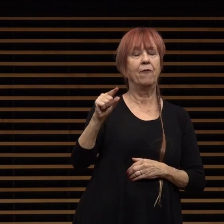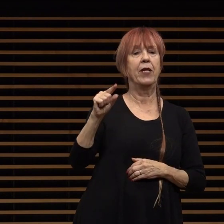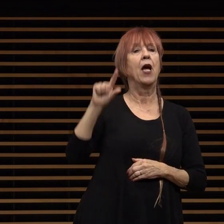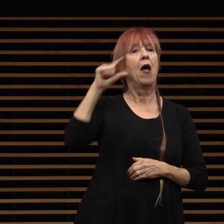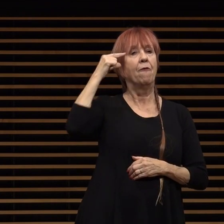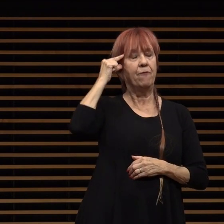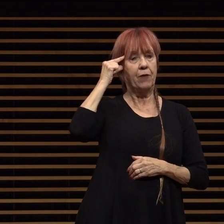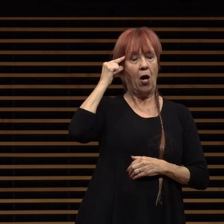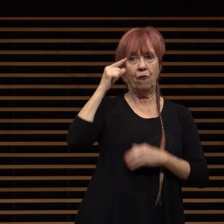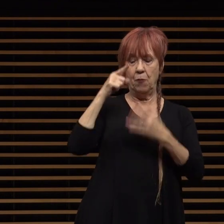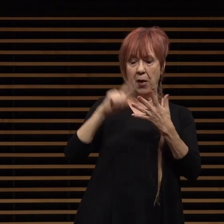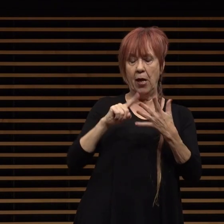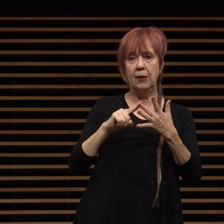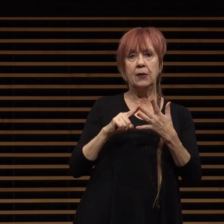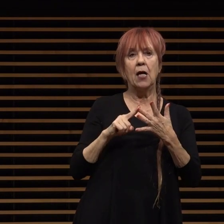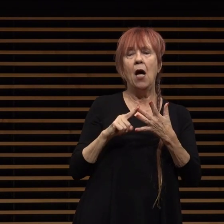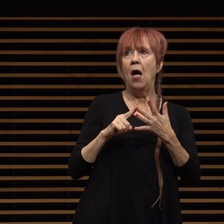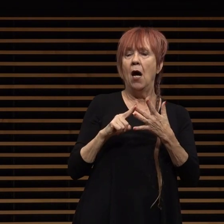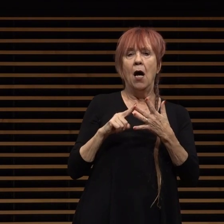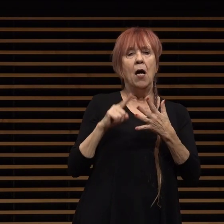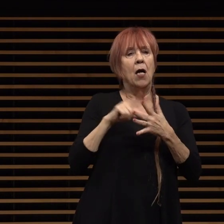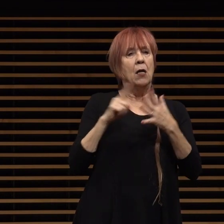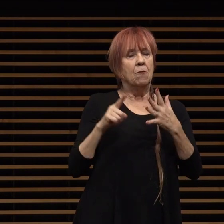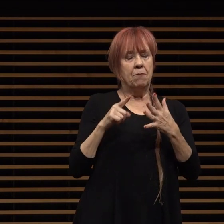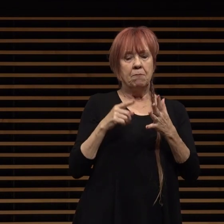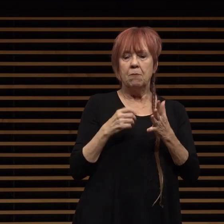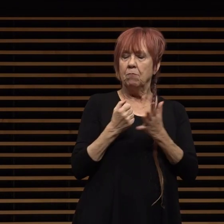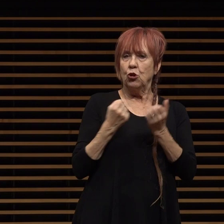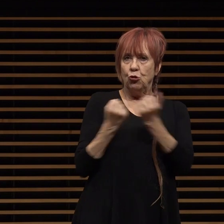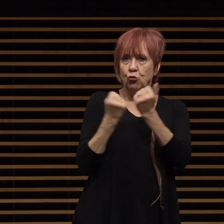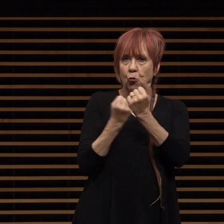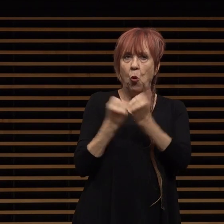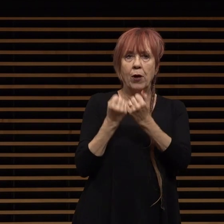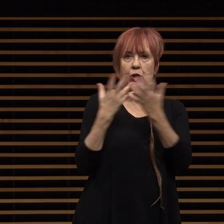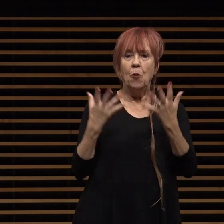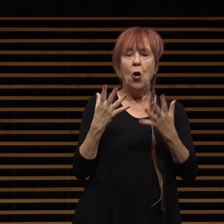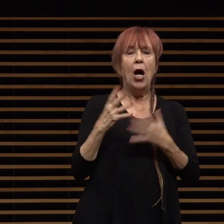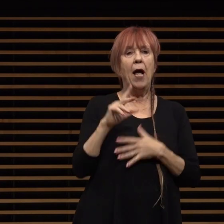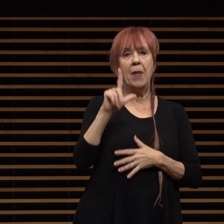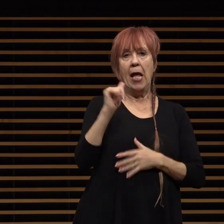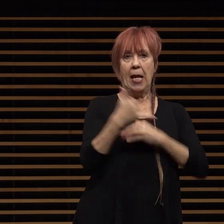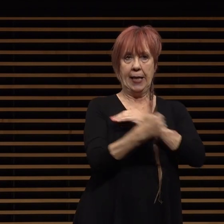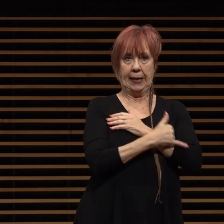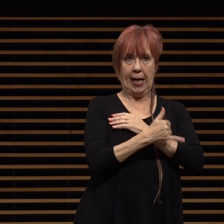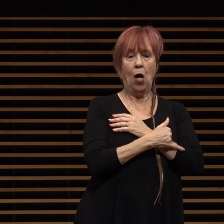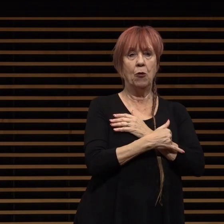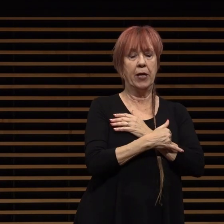regional trust for affordable housing in the county sanitation district as they